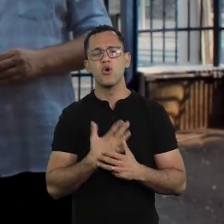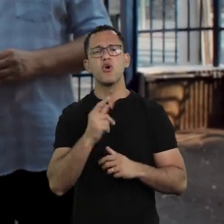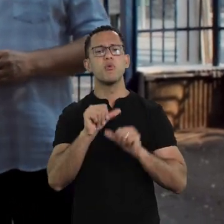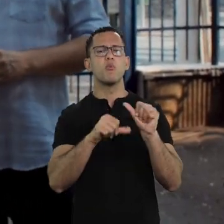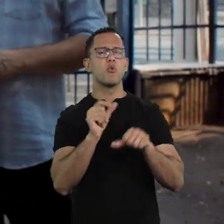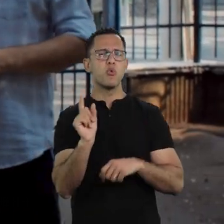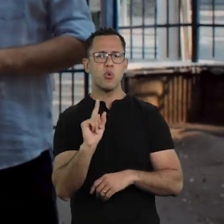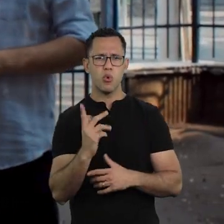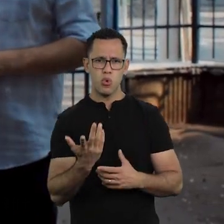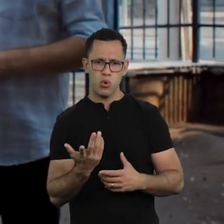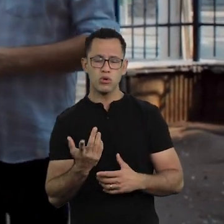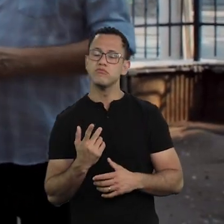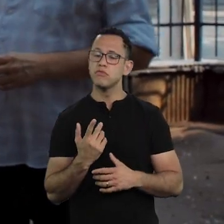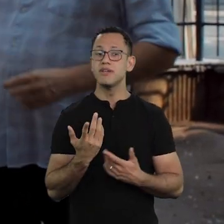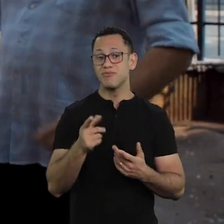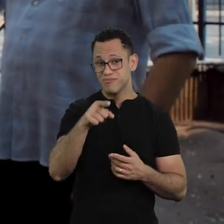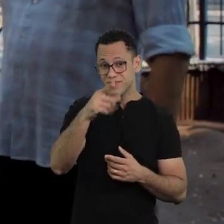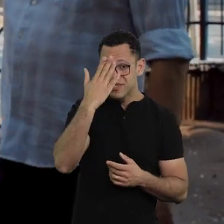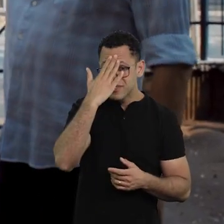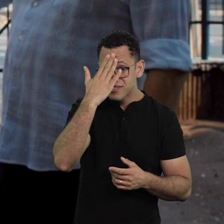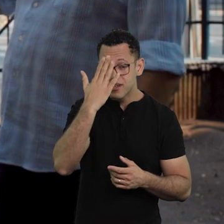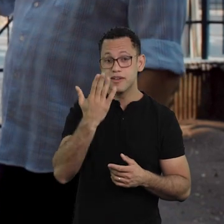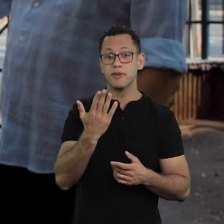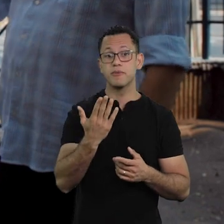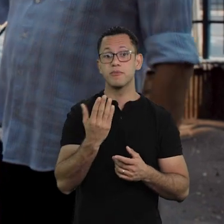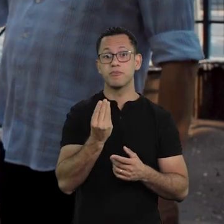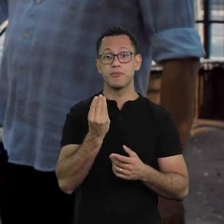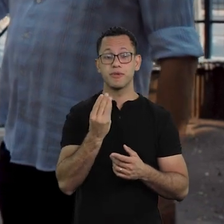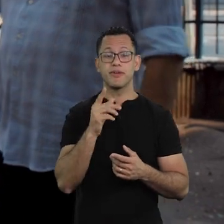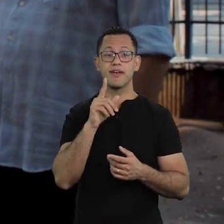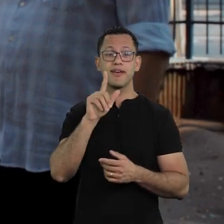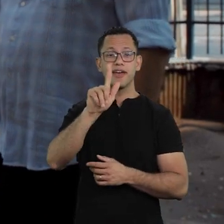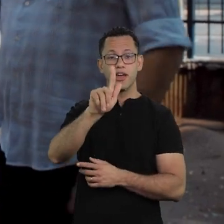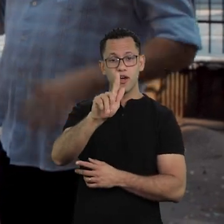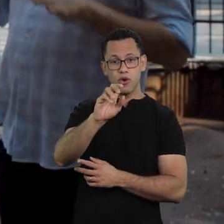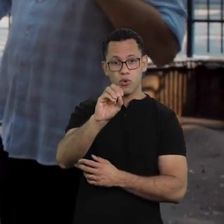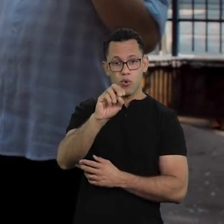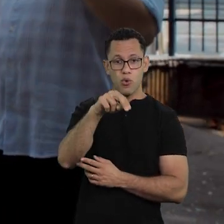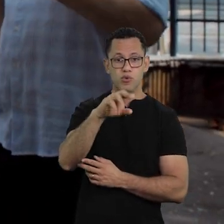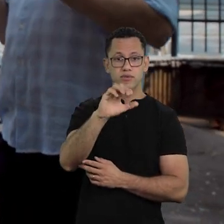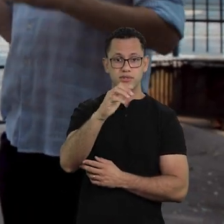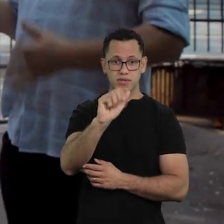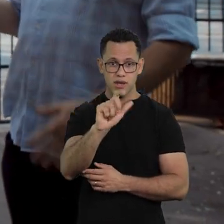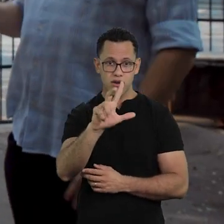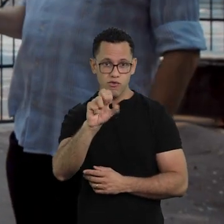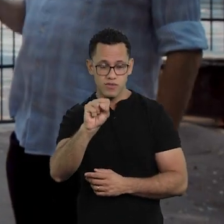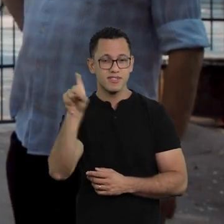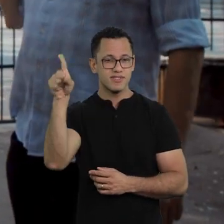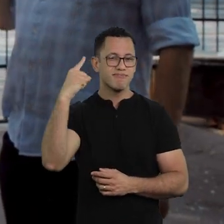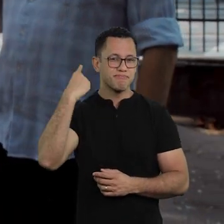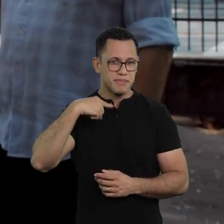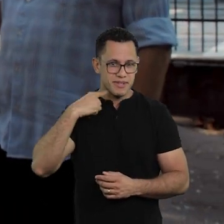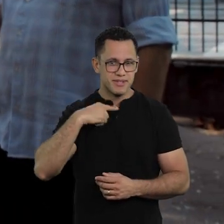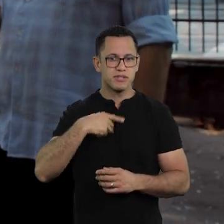or it hasn’t changed much? Because, you know, we are neighbors in Goncalves, in Minas Gerais.